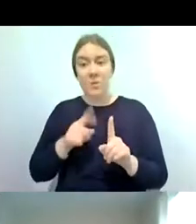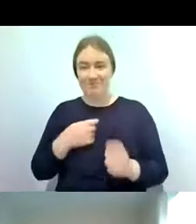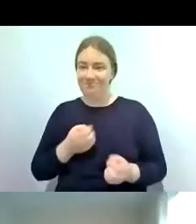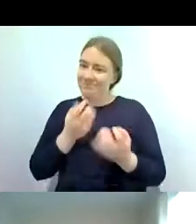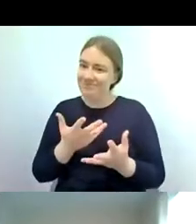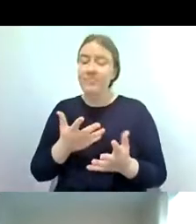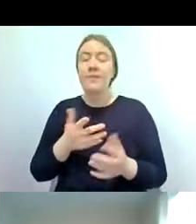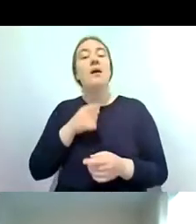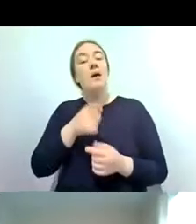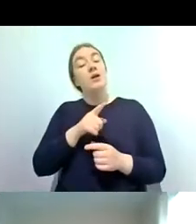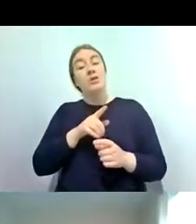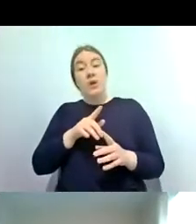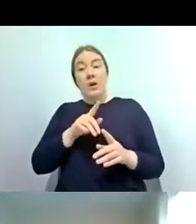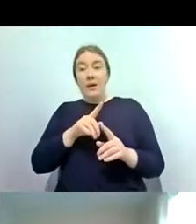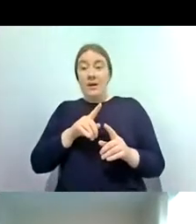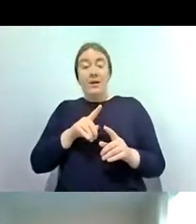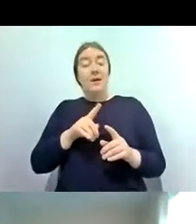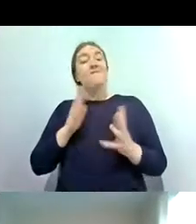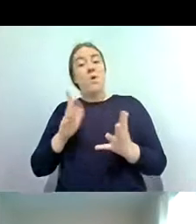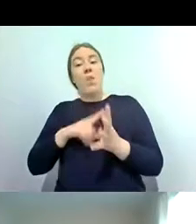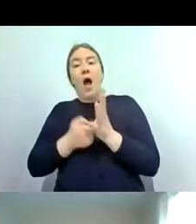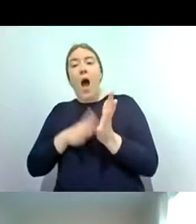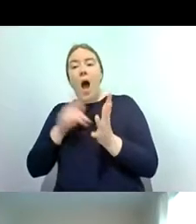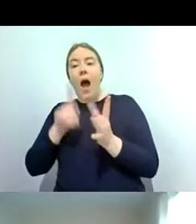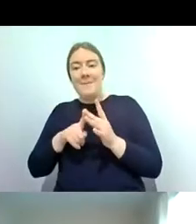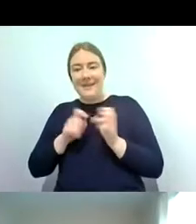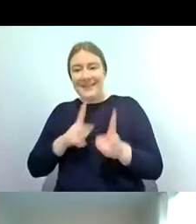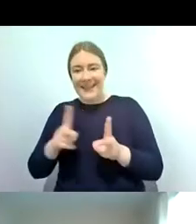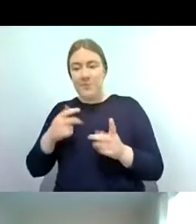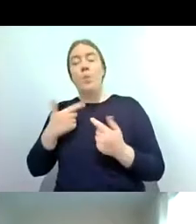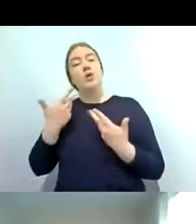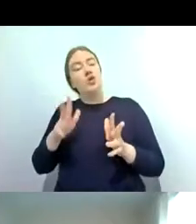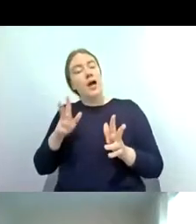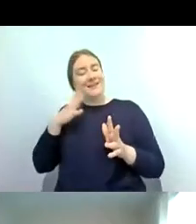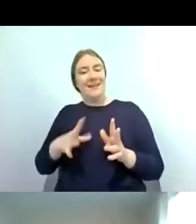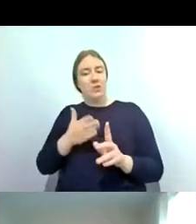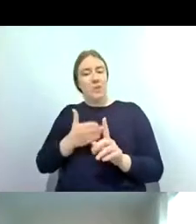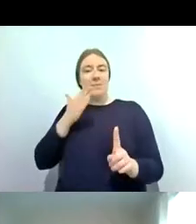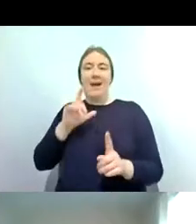different for the ARMI scheme we only need to know case caddis and but on this picture you can see